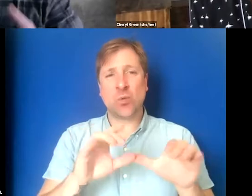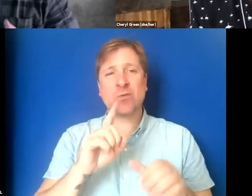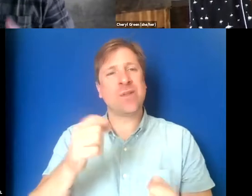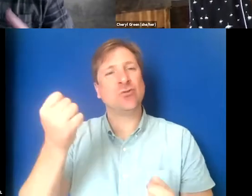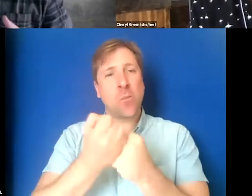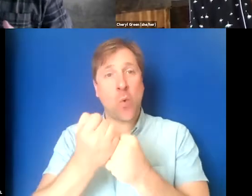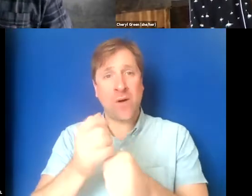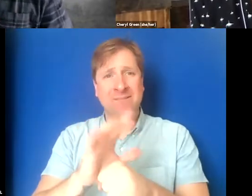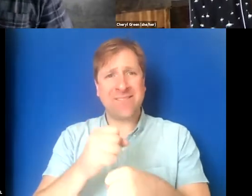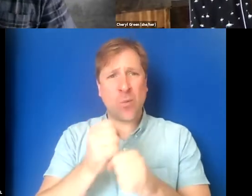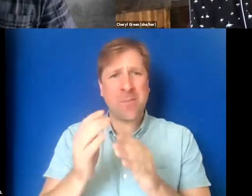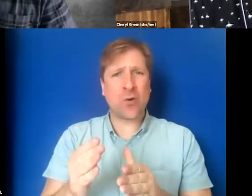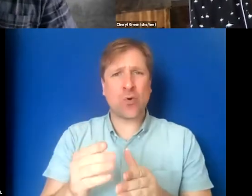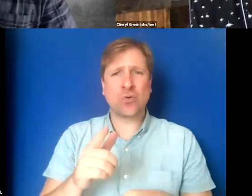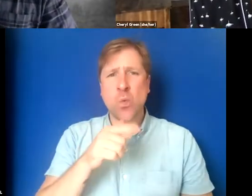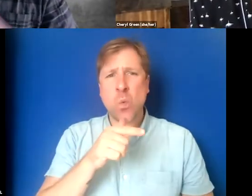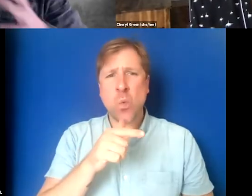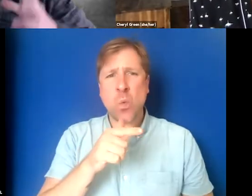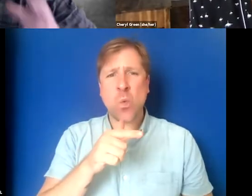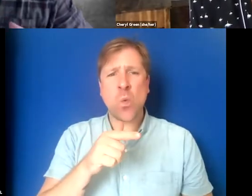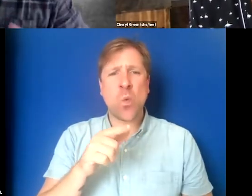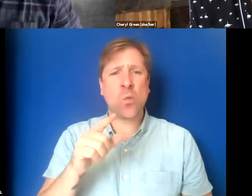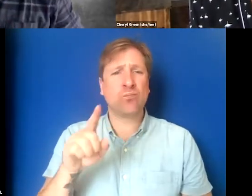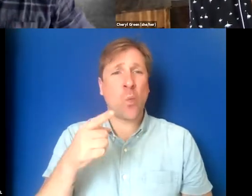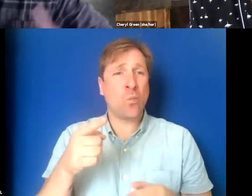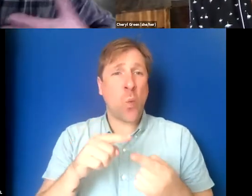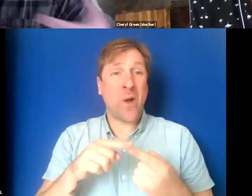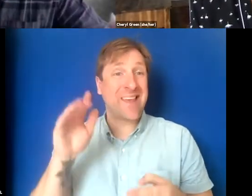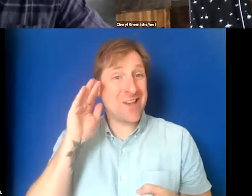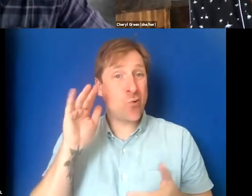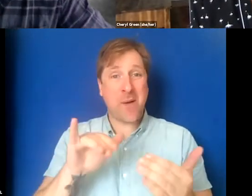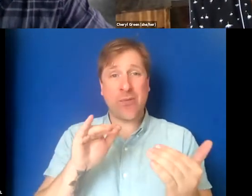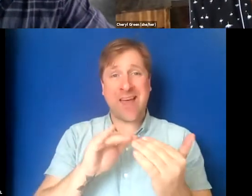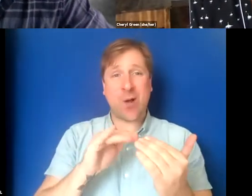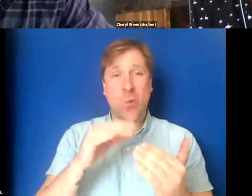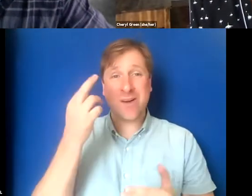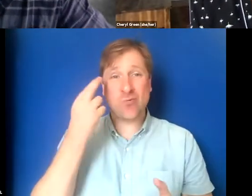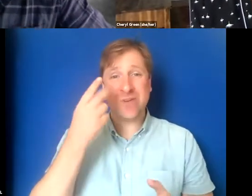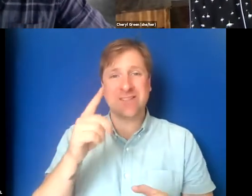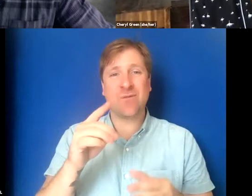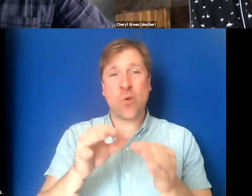filmmakers who, once they hear about the equity reasons for captioning,